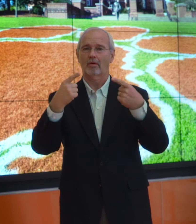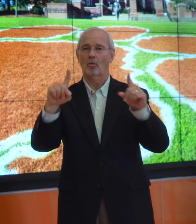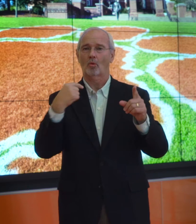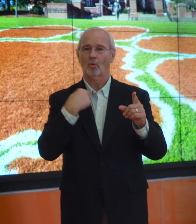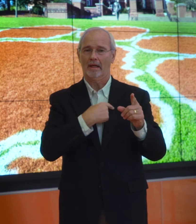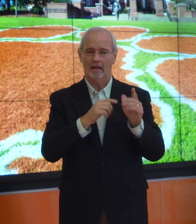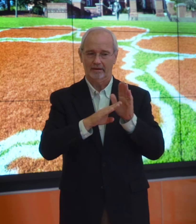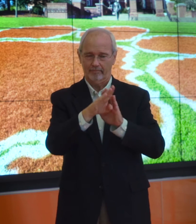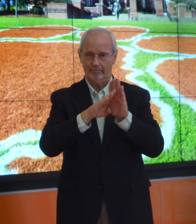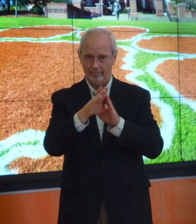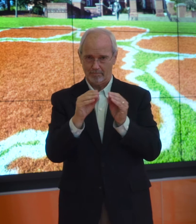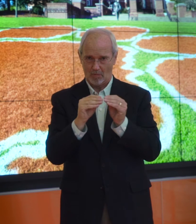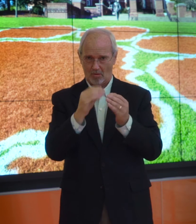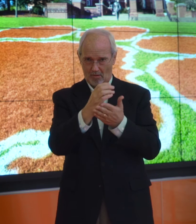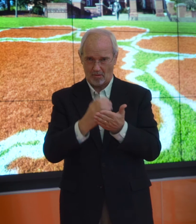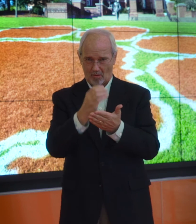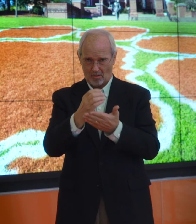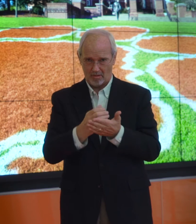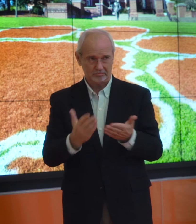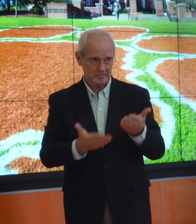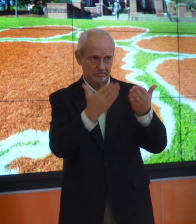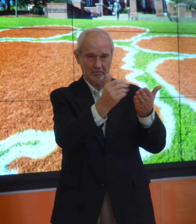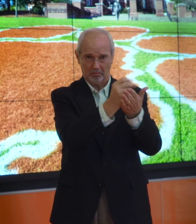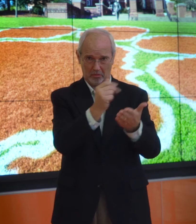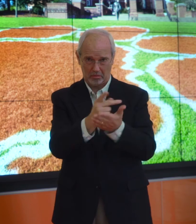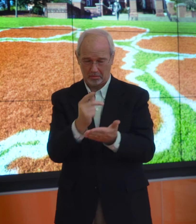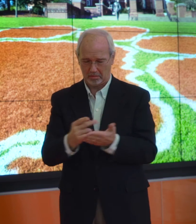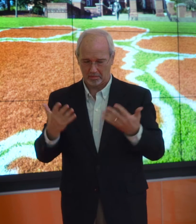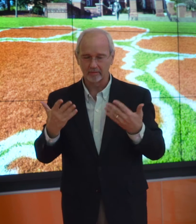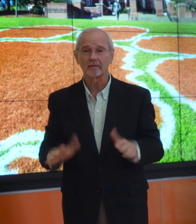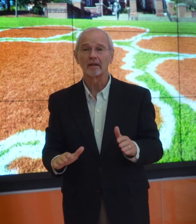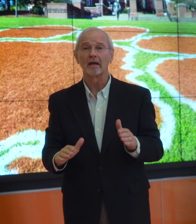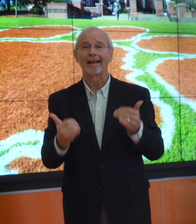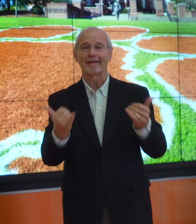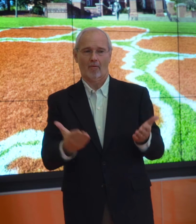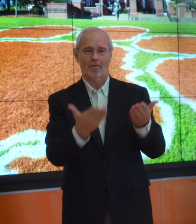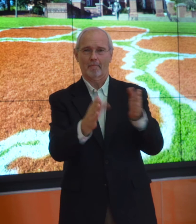Finally we developed more courses and submitted them for approval.